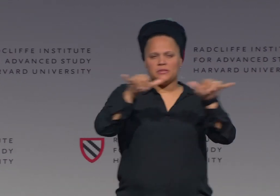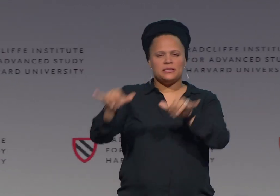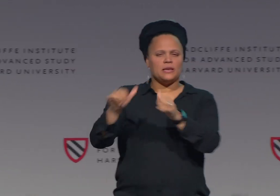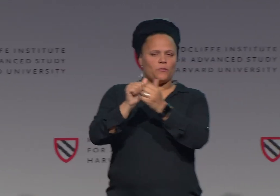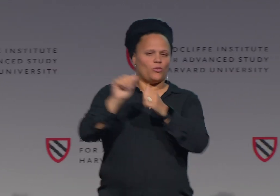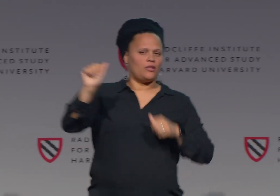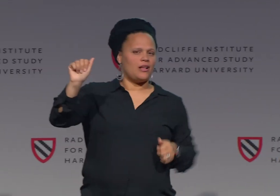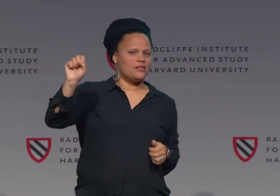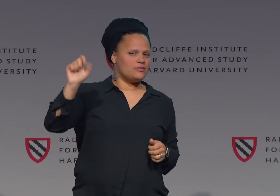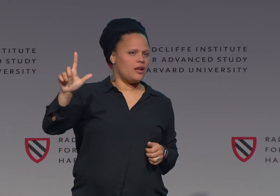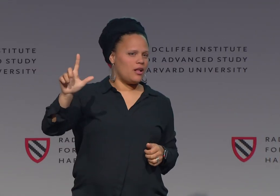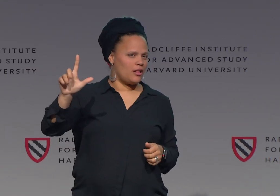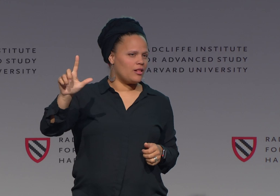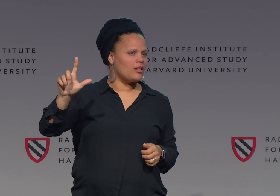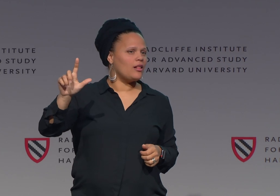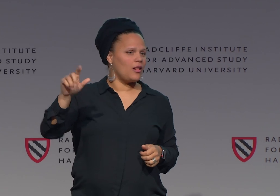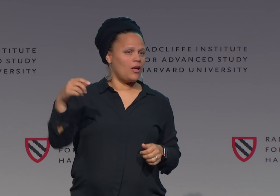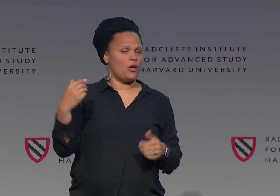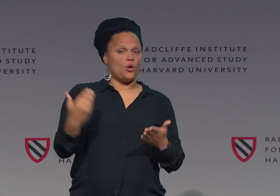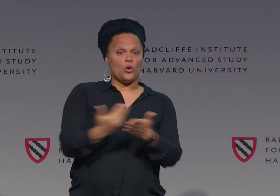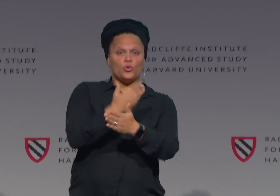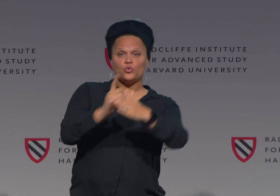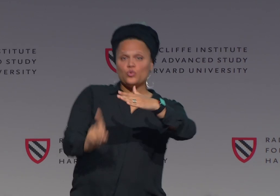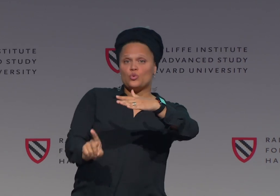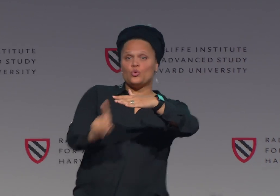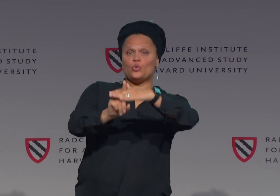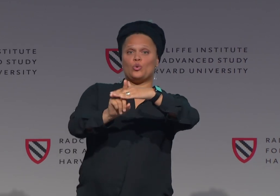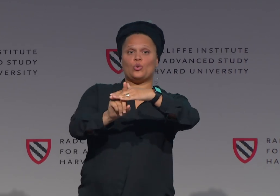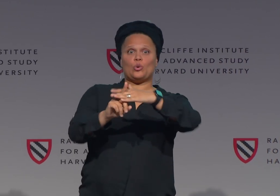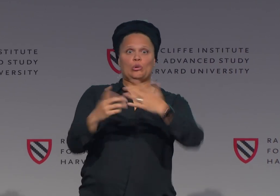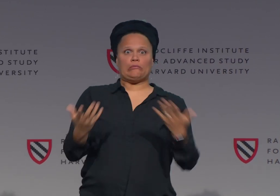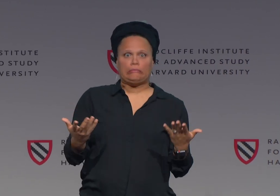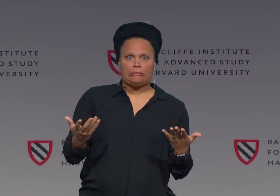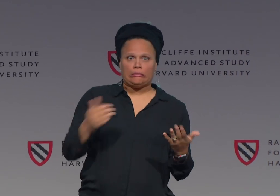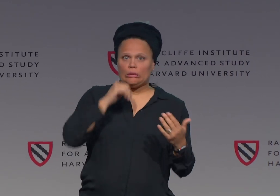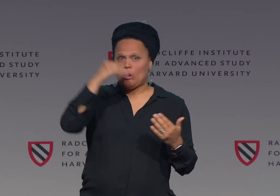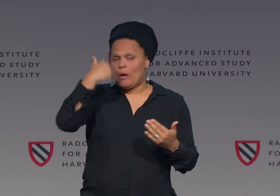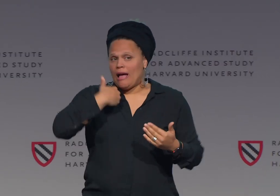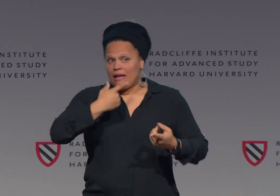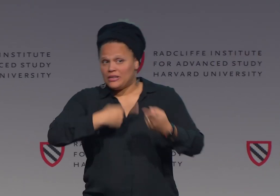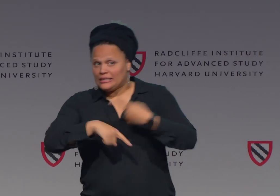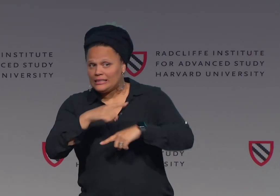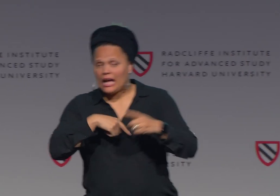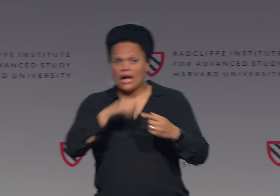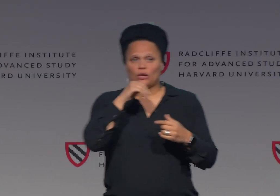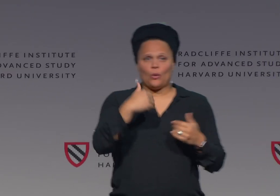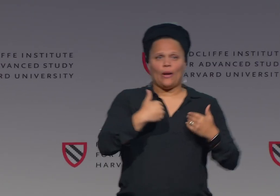as we know them. And that is also impacting American Sign Language.